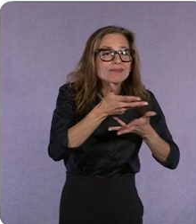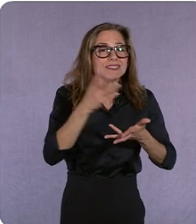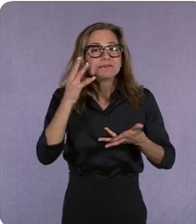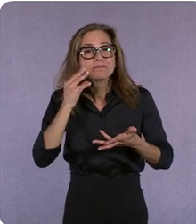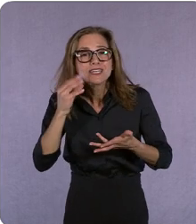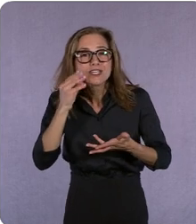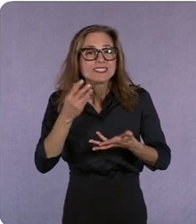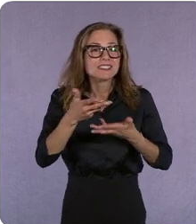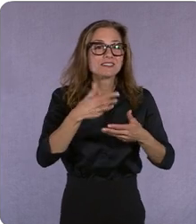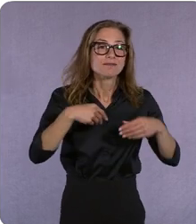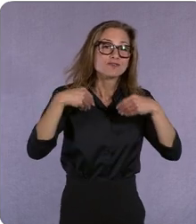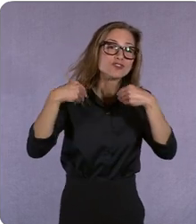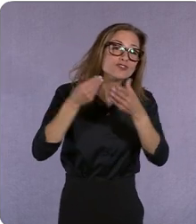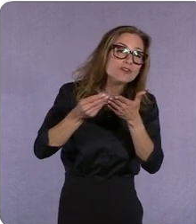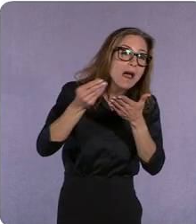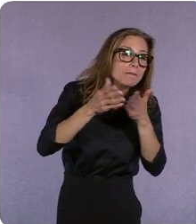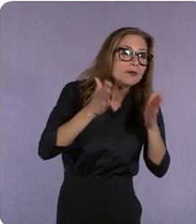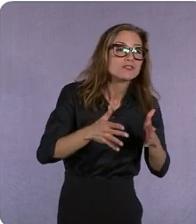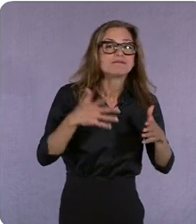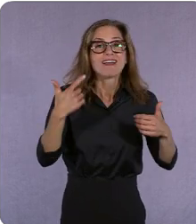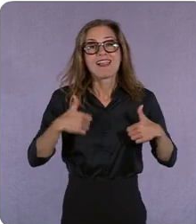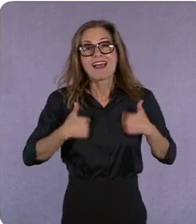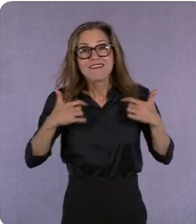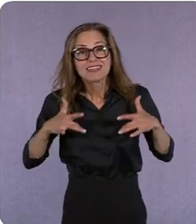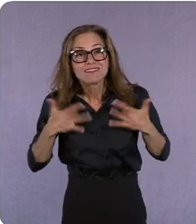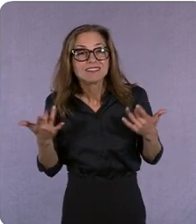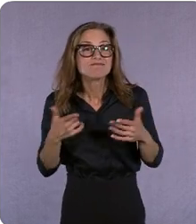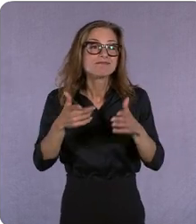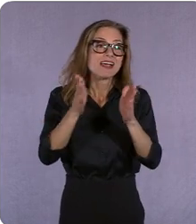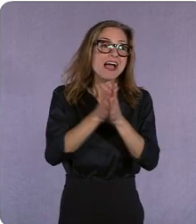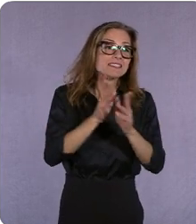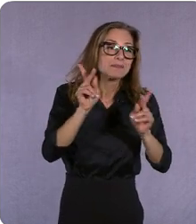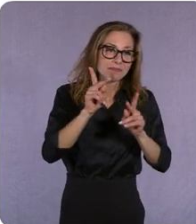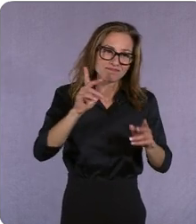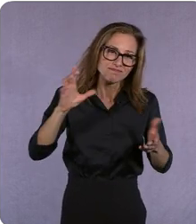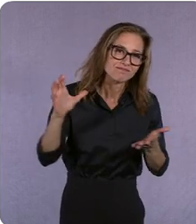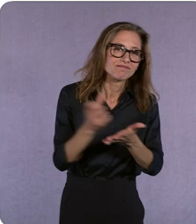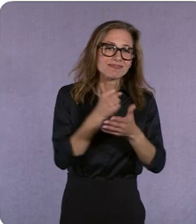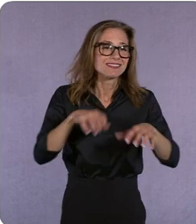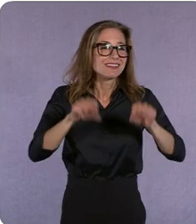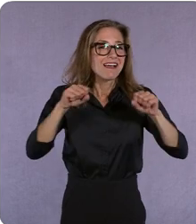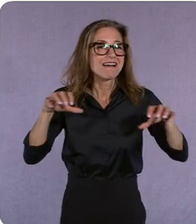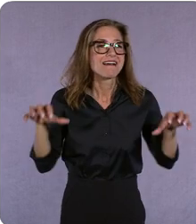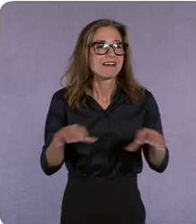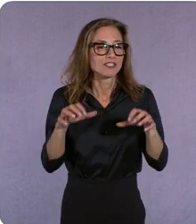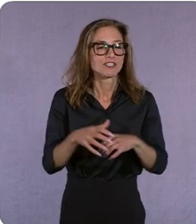or asking people to take action as a result of that content. >>Allan: So, you have such a forward-looking